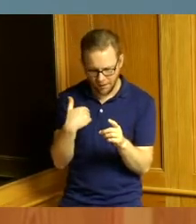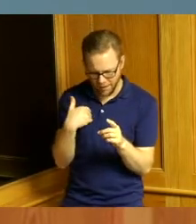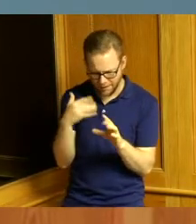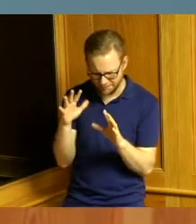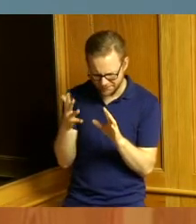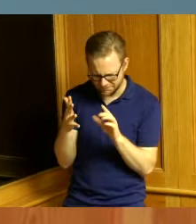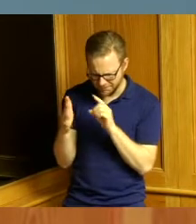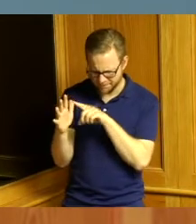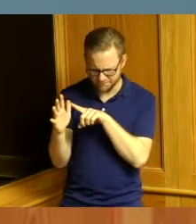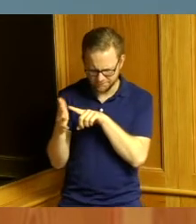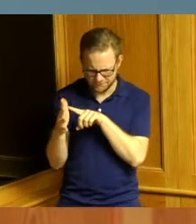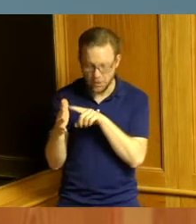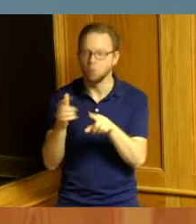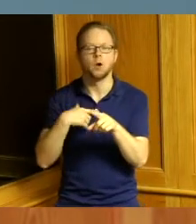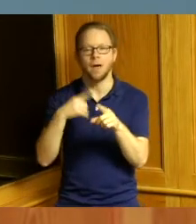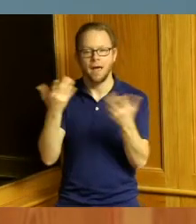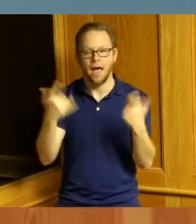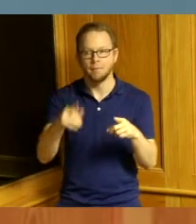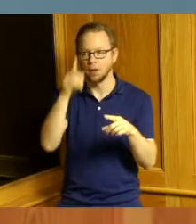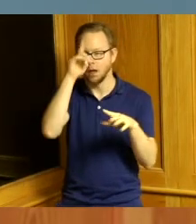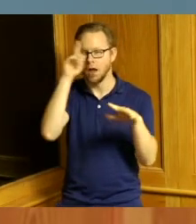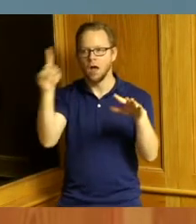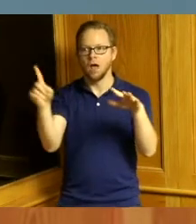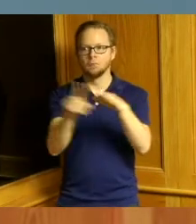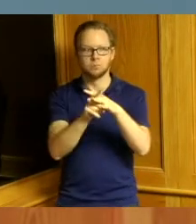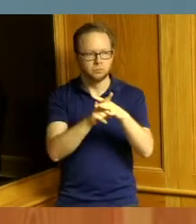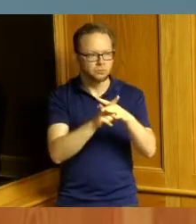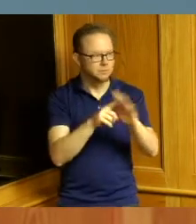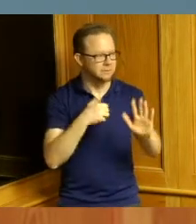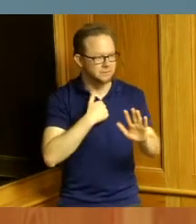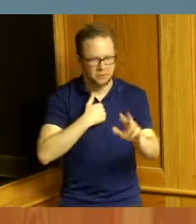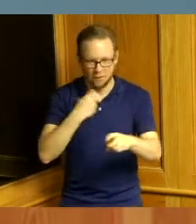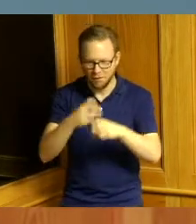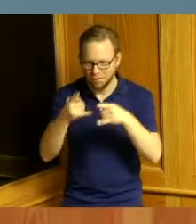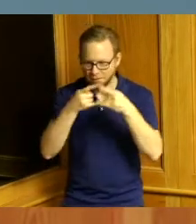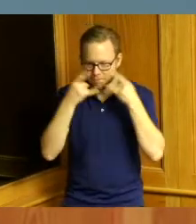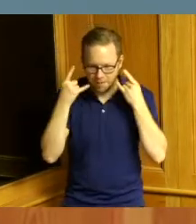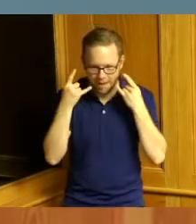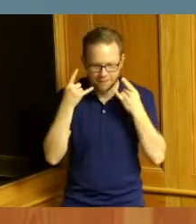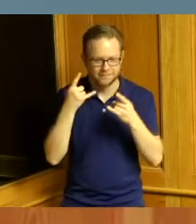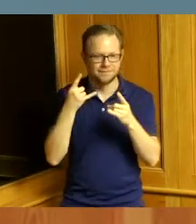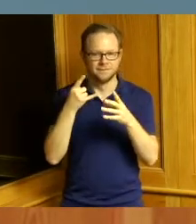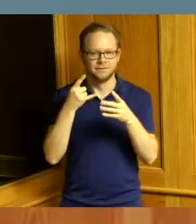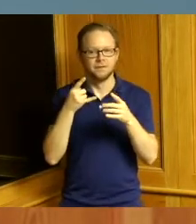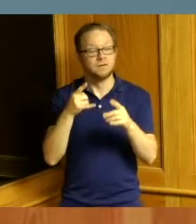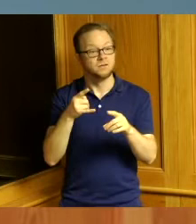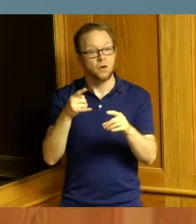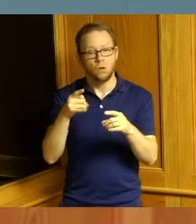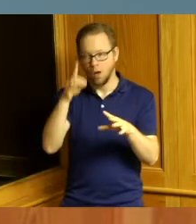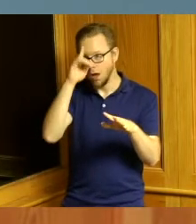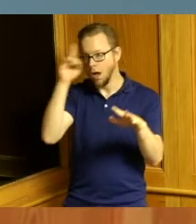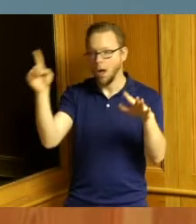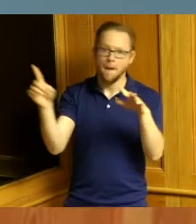I had a epiphany sorry it's hard with this one an epiphany means you came to a realization